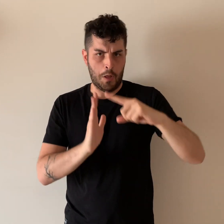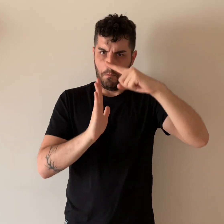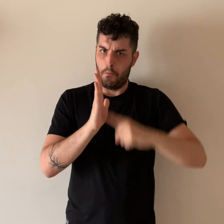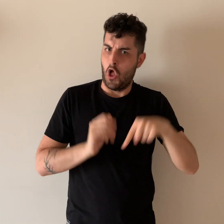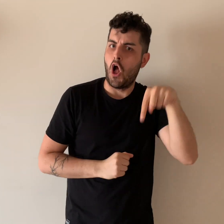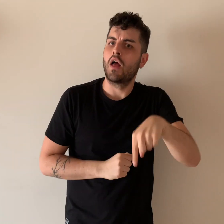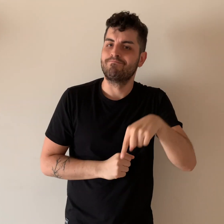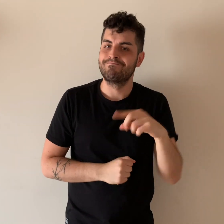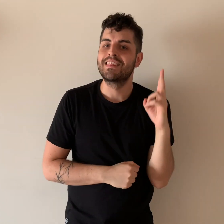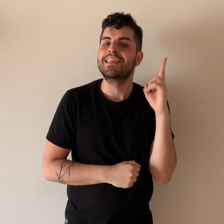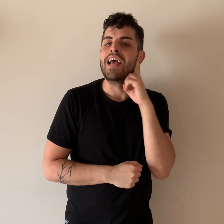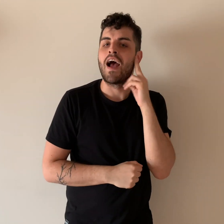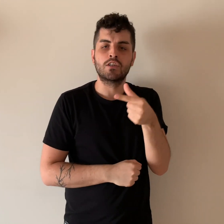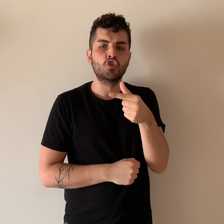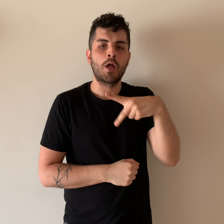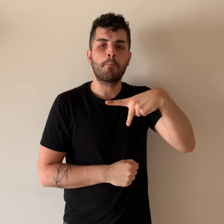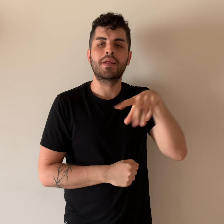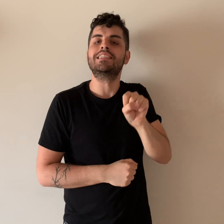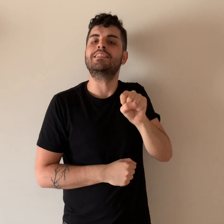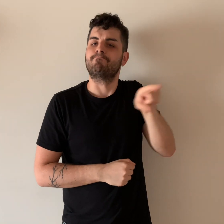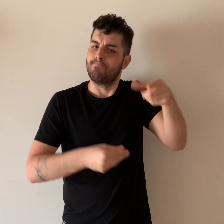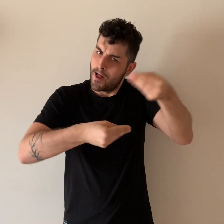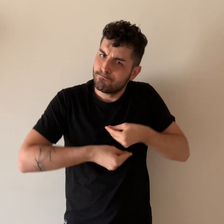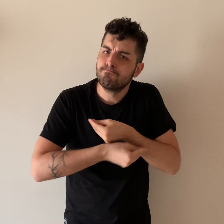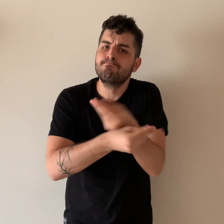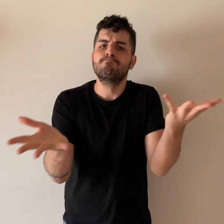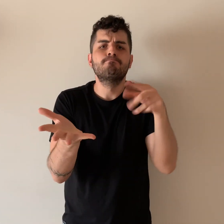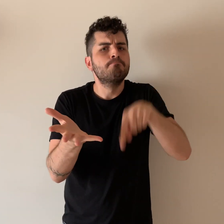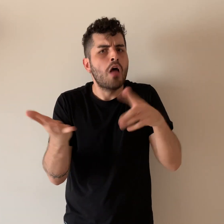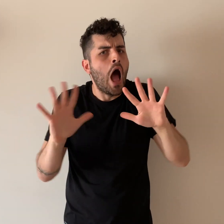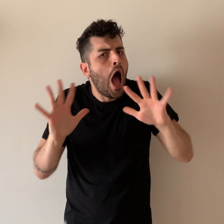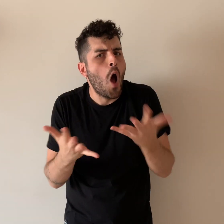public announcements. Every Thursday this month, DeafGPS will focus